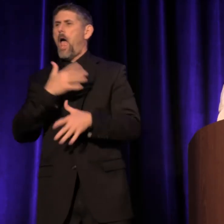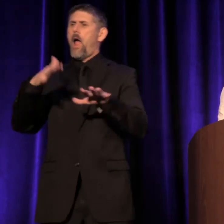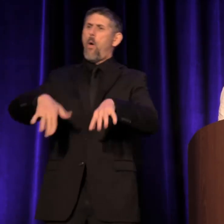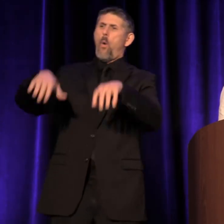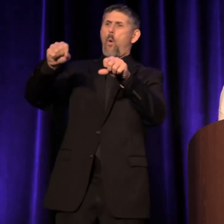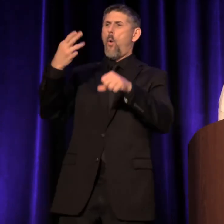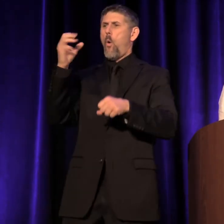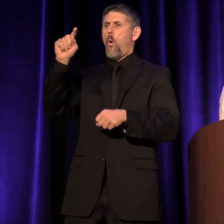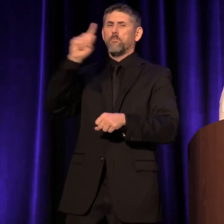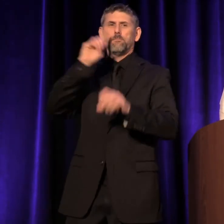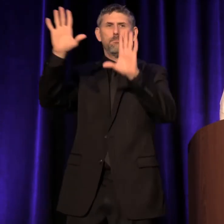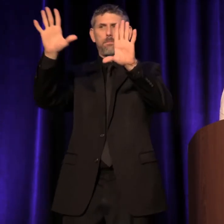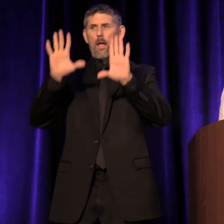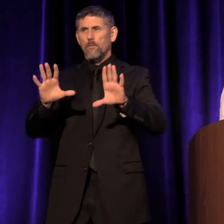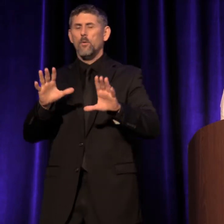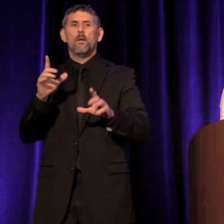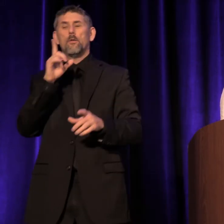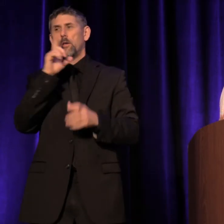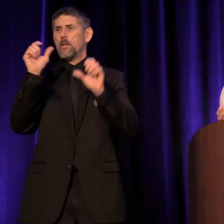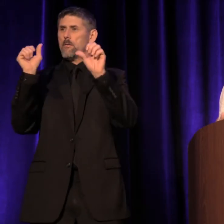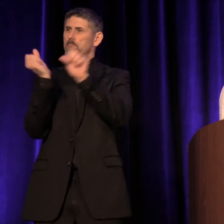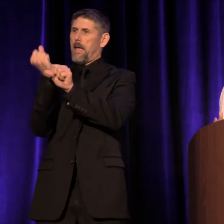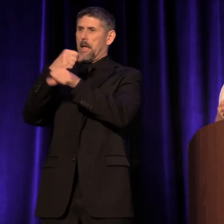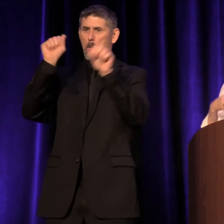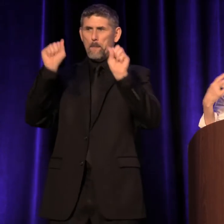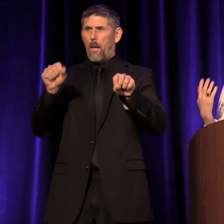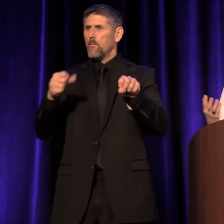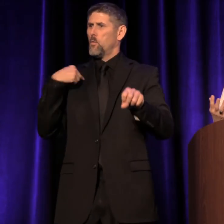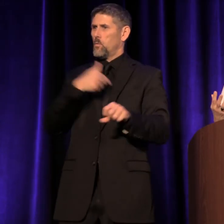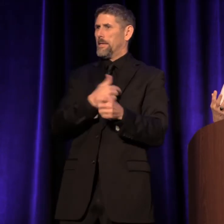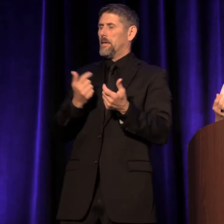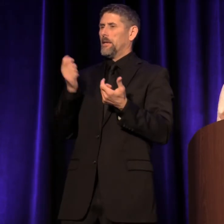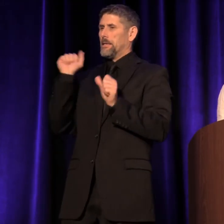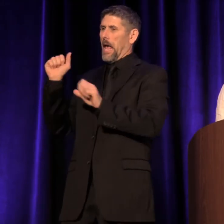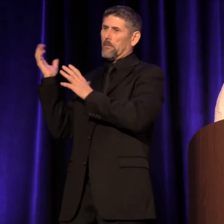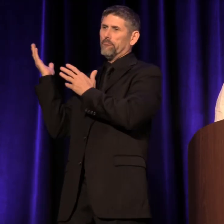and really making it possible for us to bring you all here.